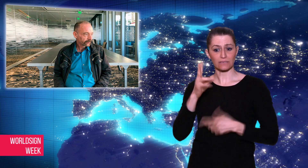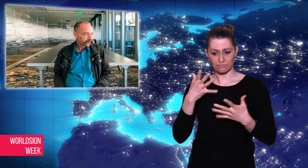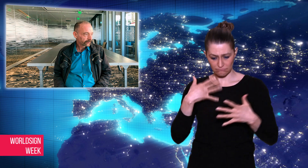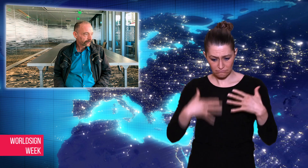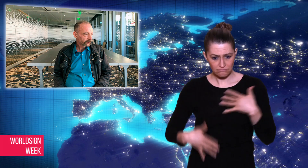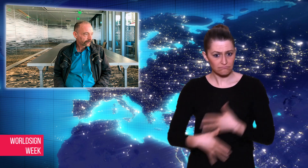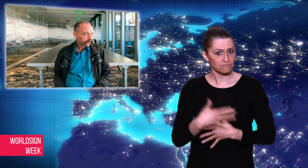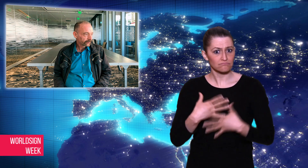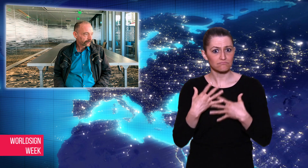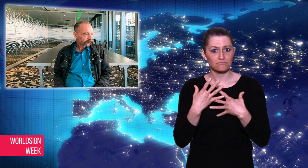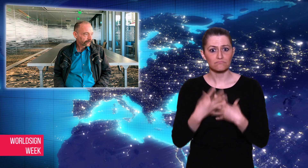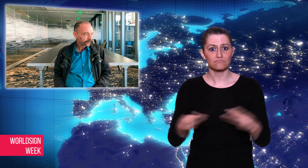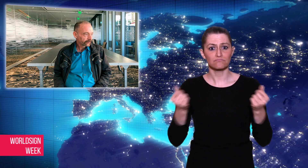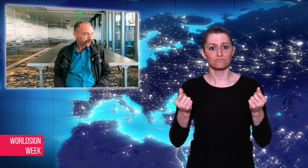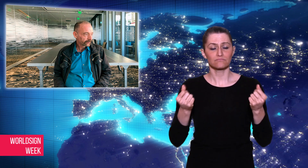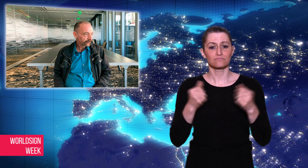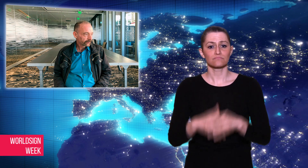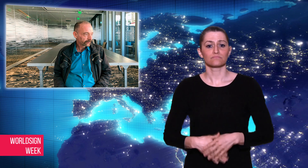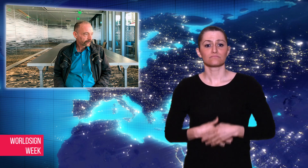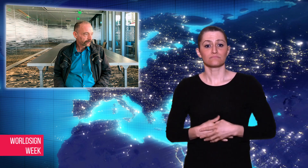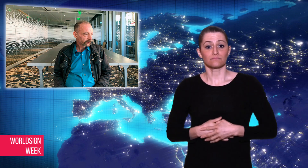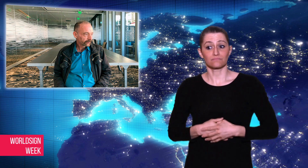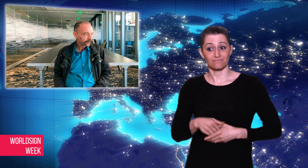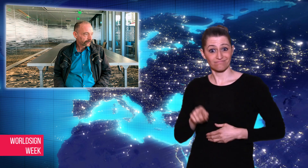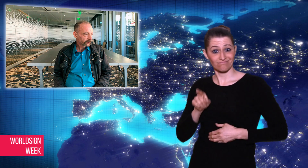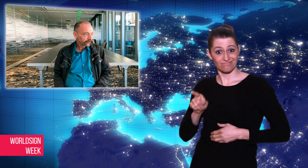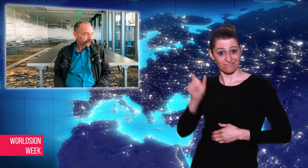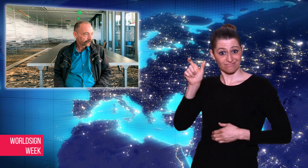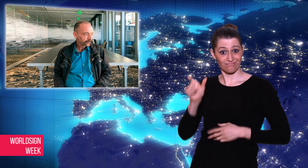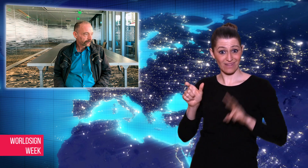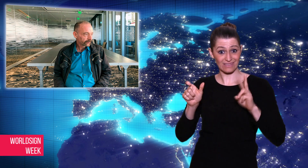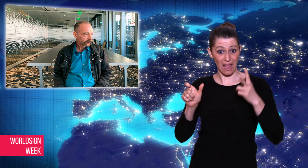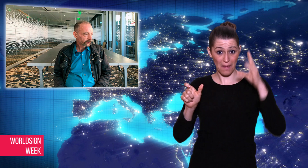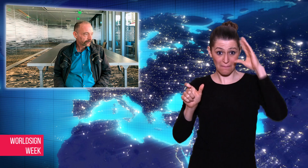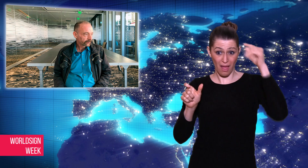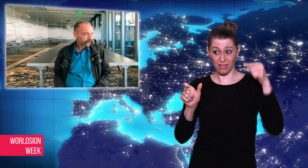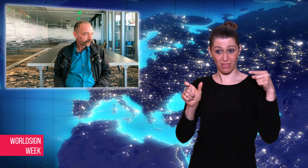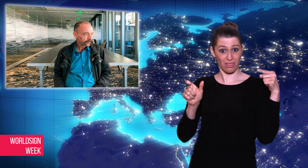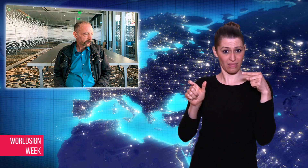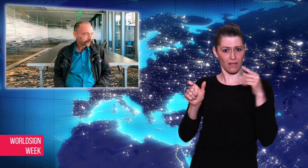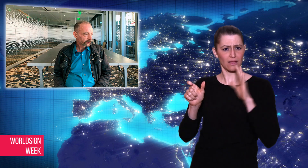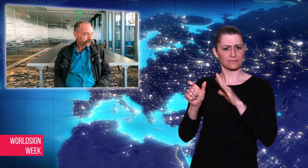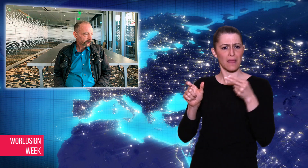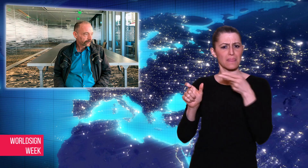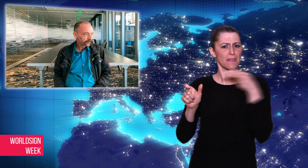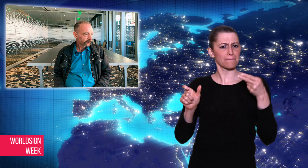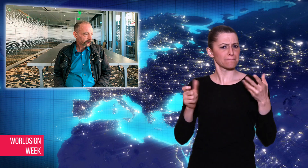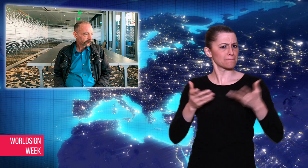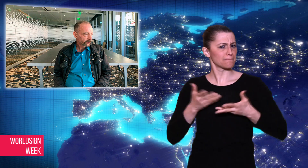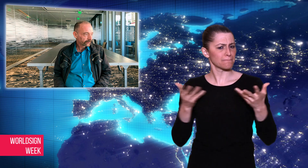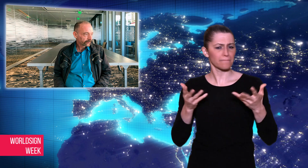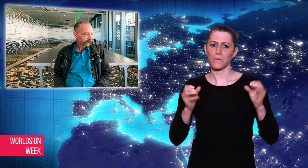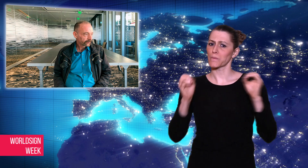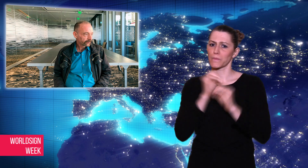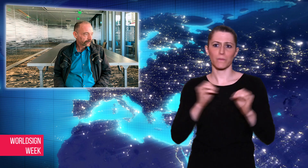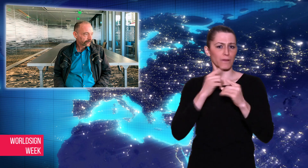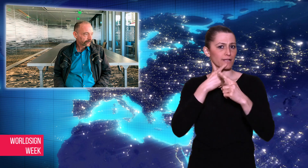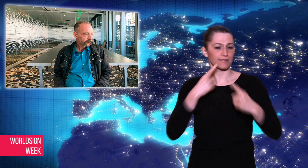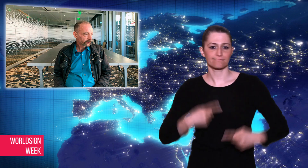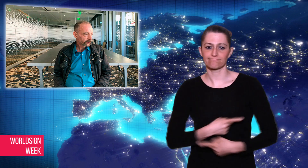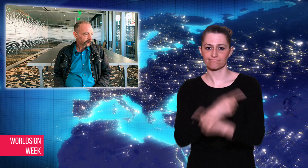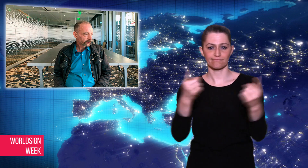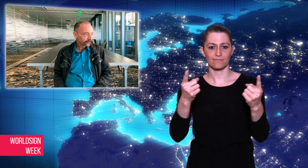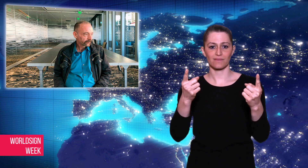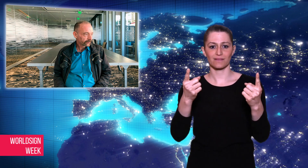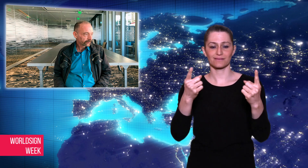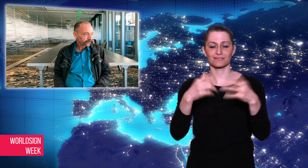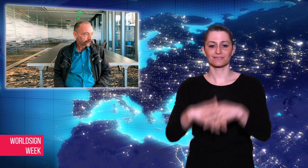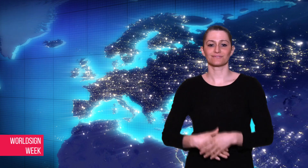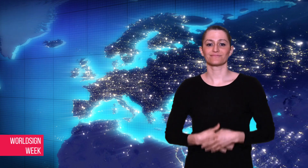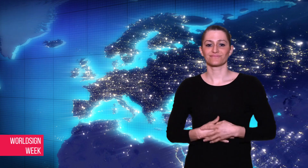His name was not announced yet.